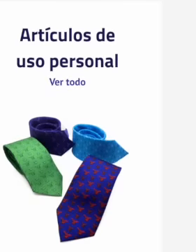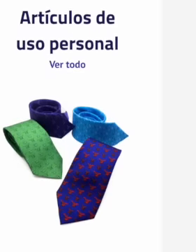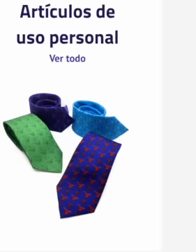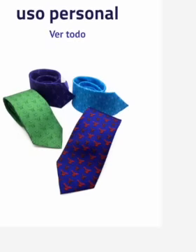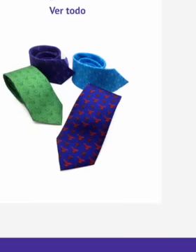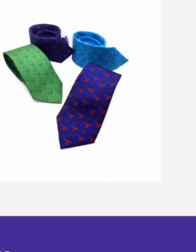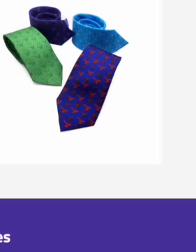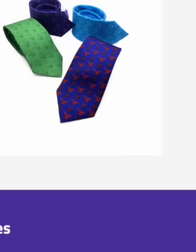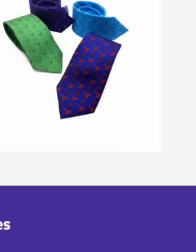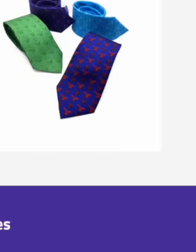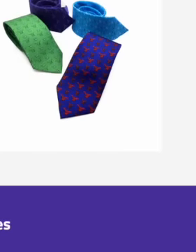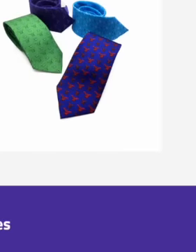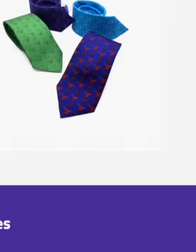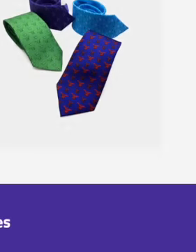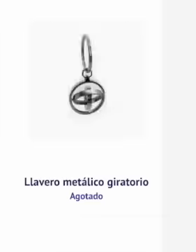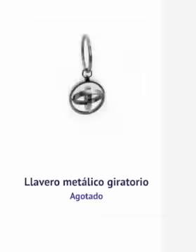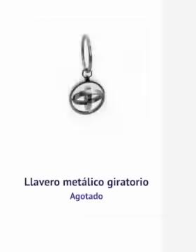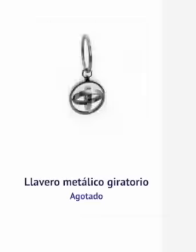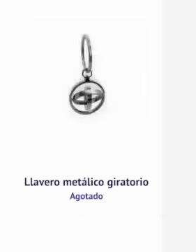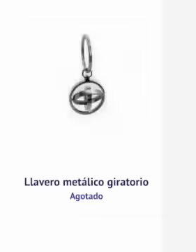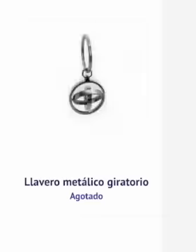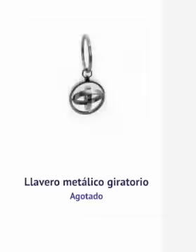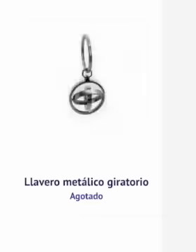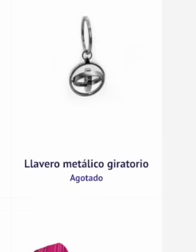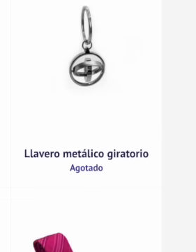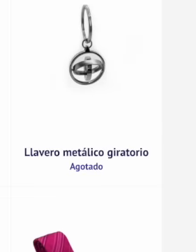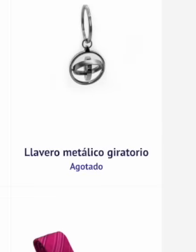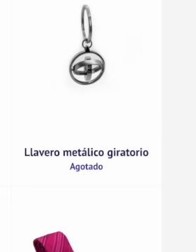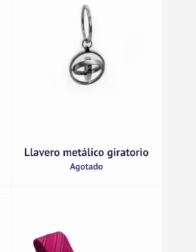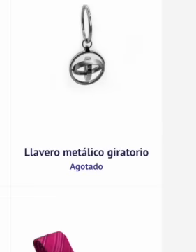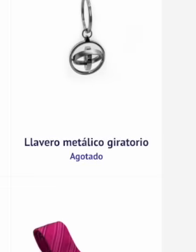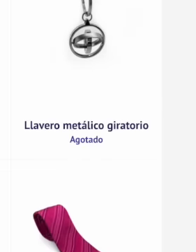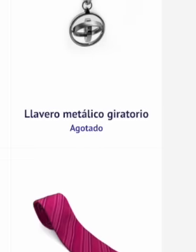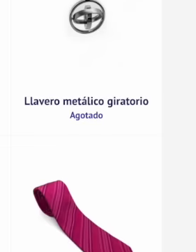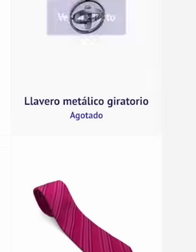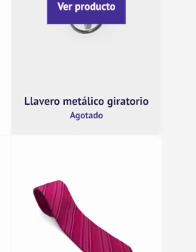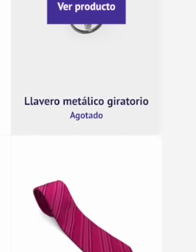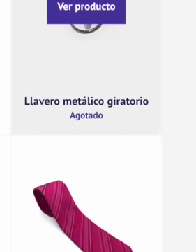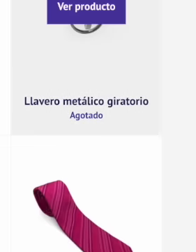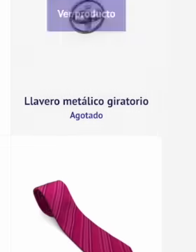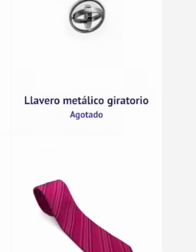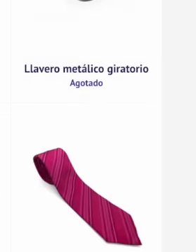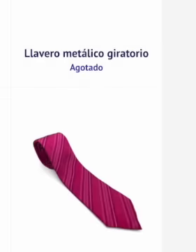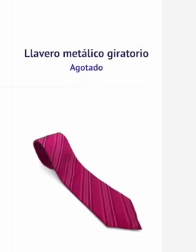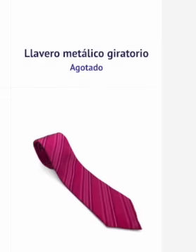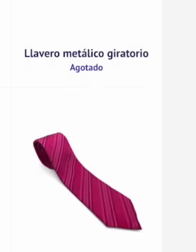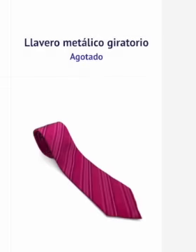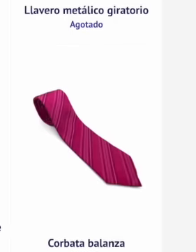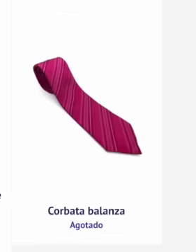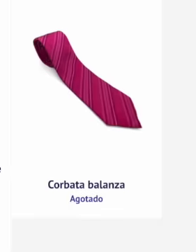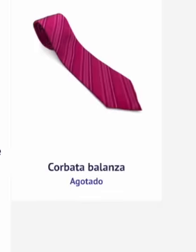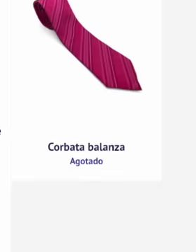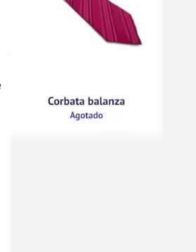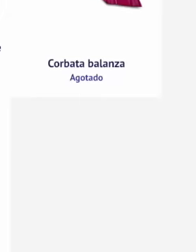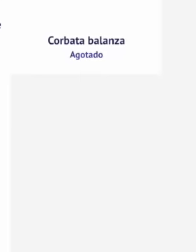it sells, there are mace feathers and scarves from the exclusive Piñada Cobalin brand that they order directly from